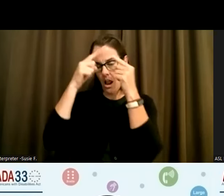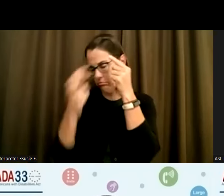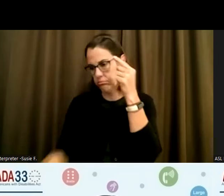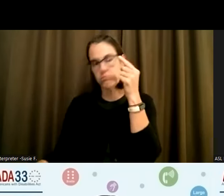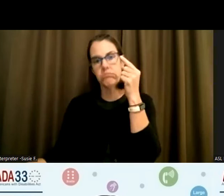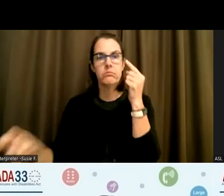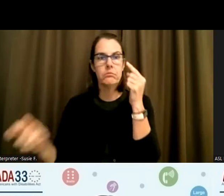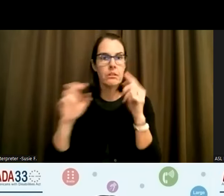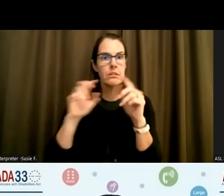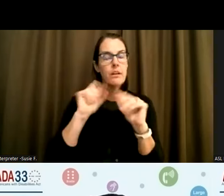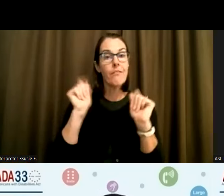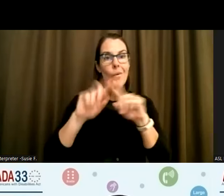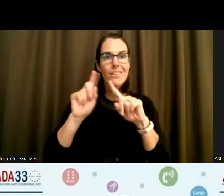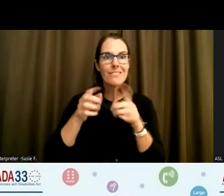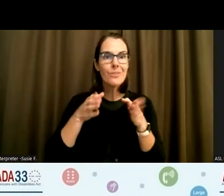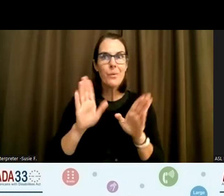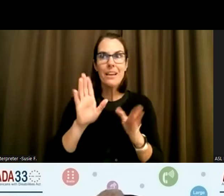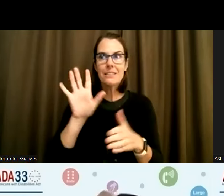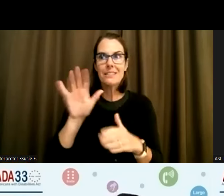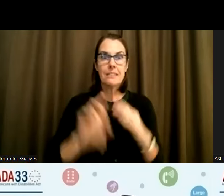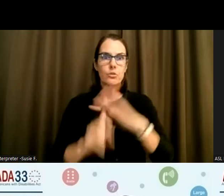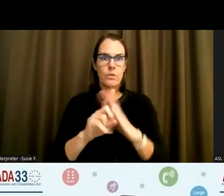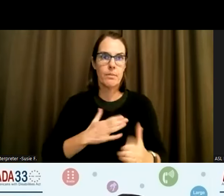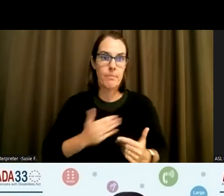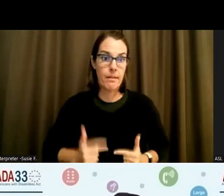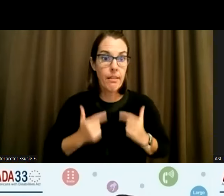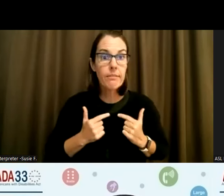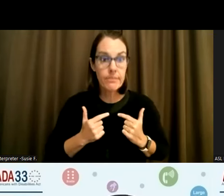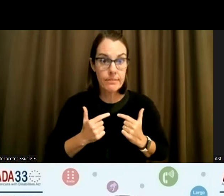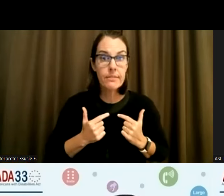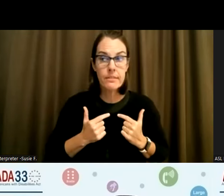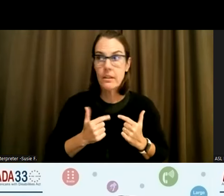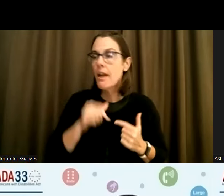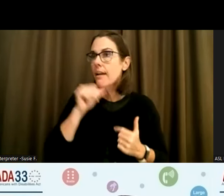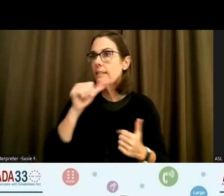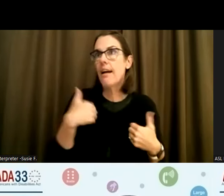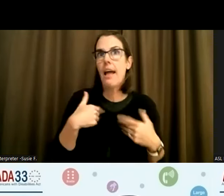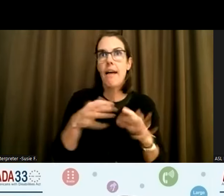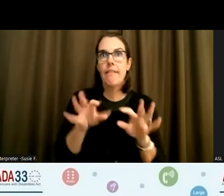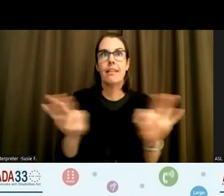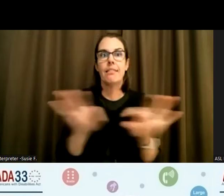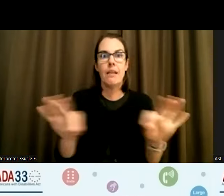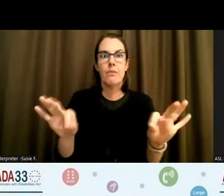ways that this has shown up in my life and not have the language to really talk about it.